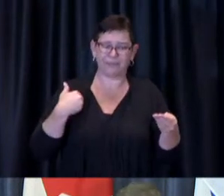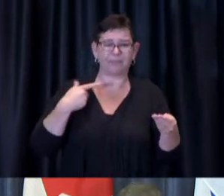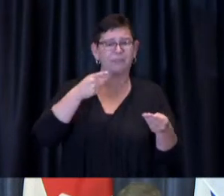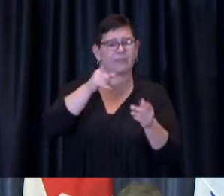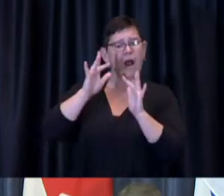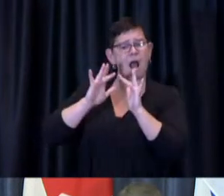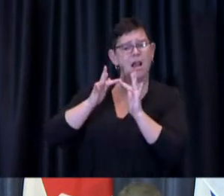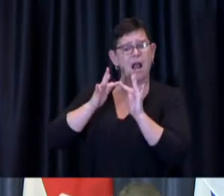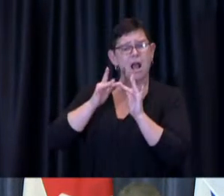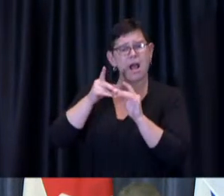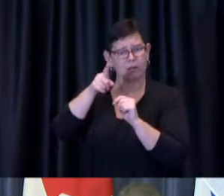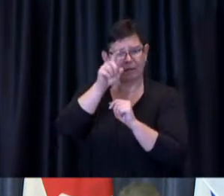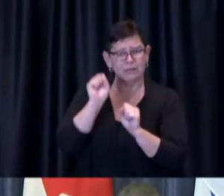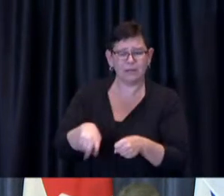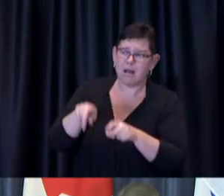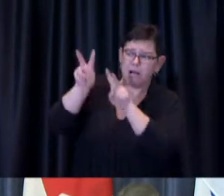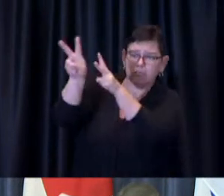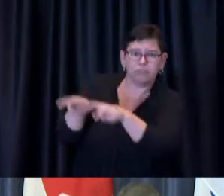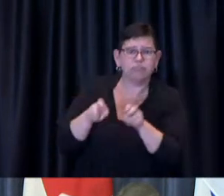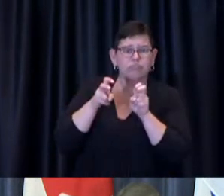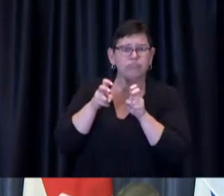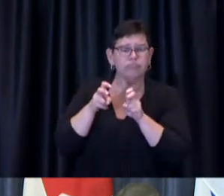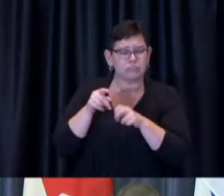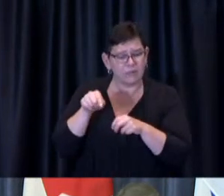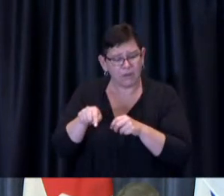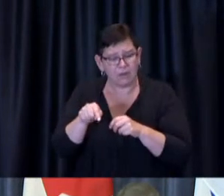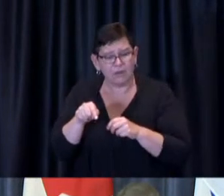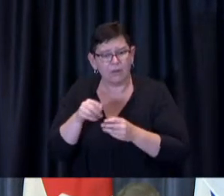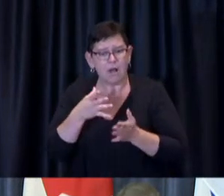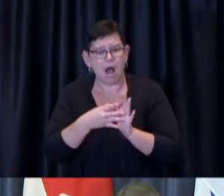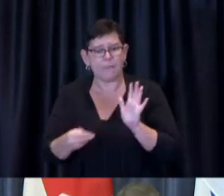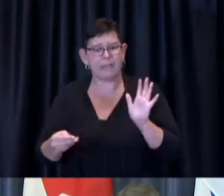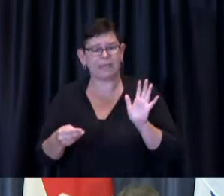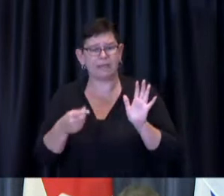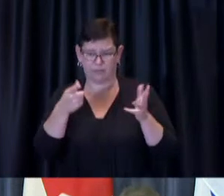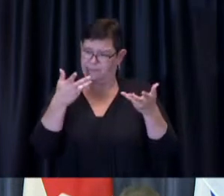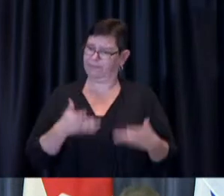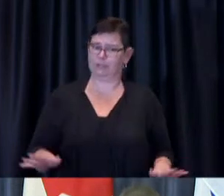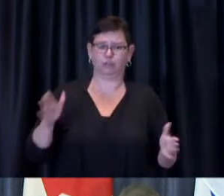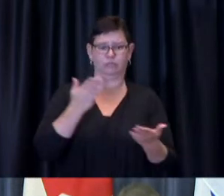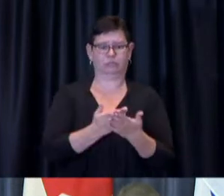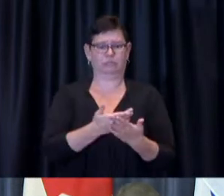been you've received a vaccination and so the challenge only becomes one of making sure that